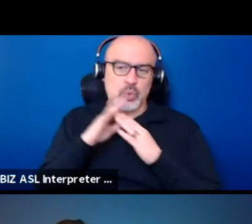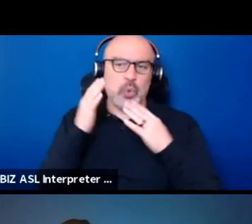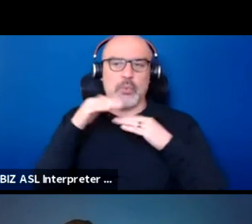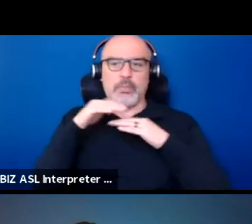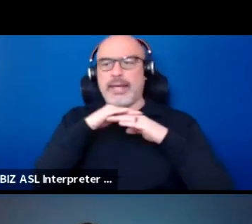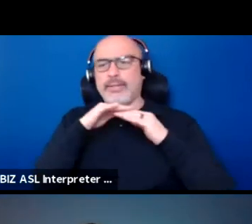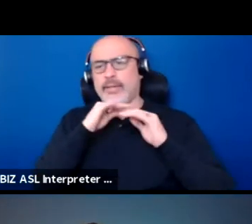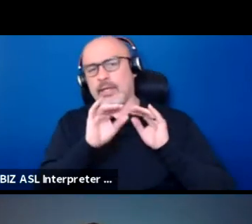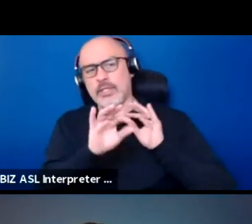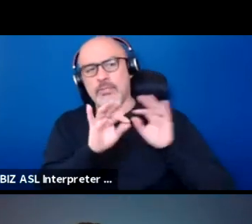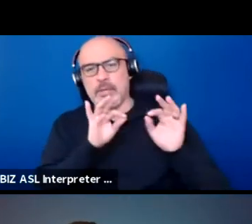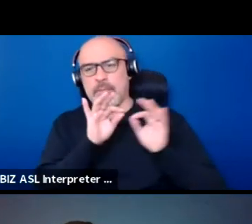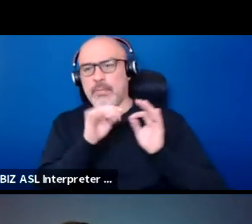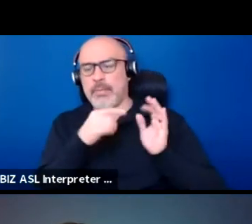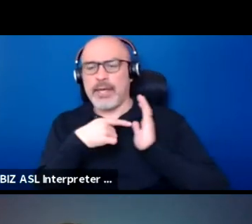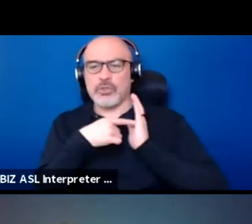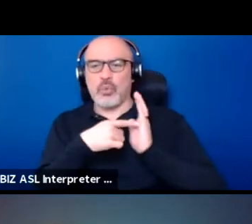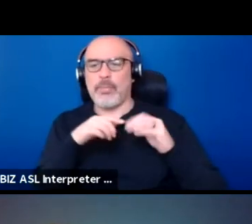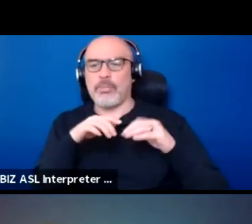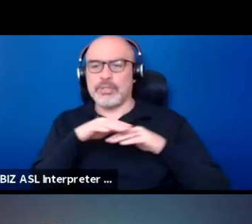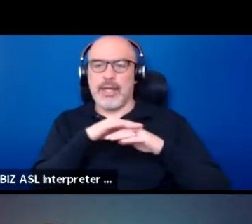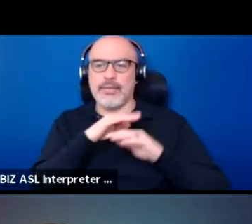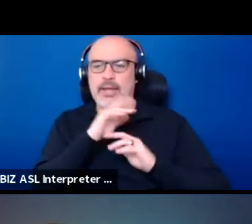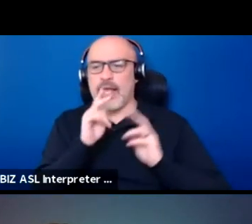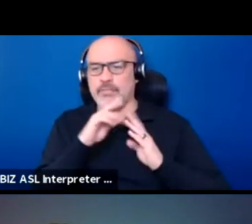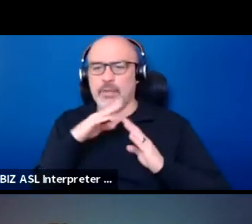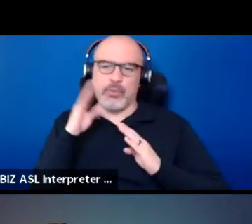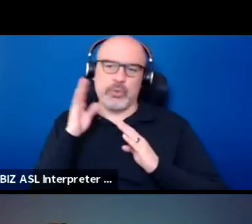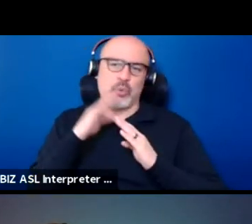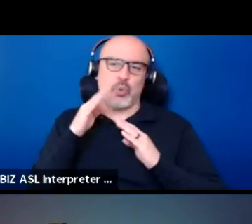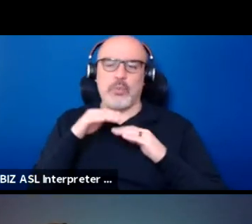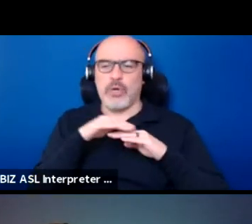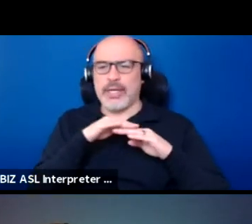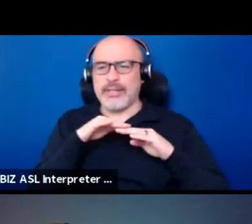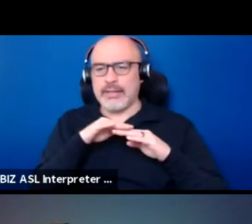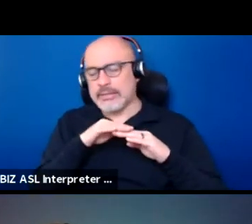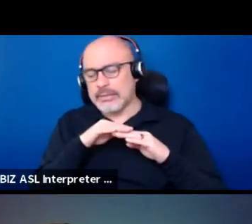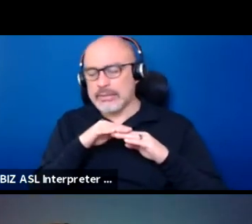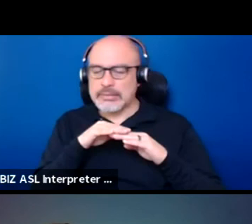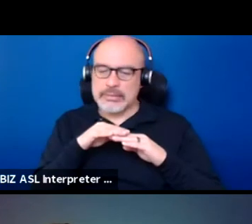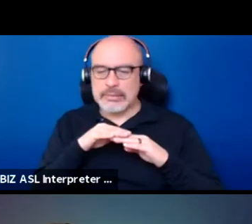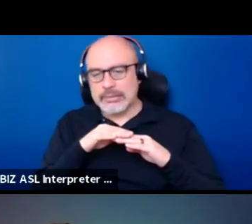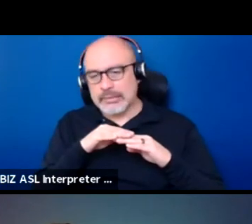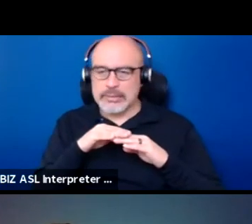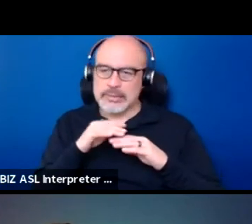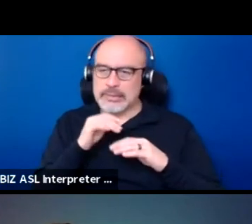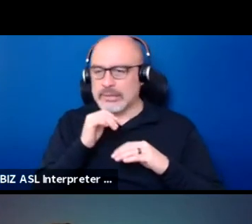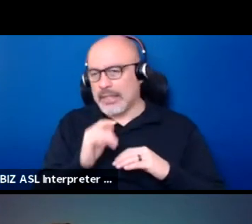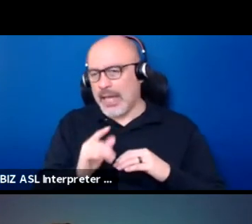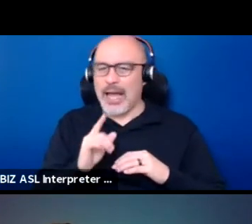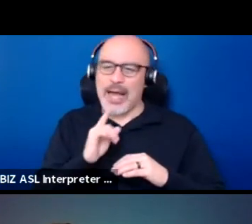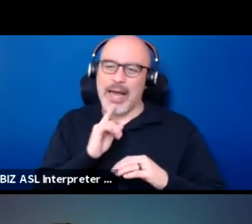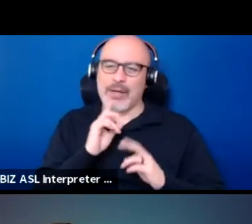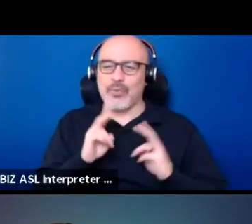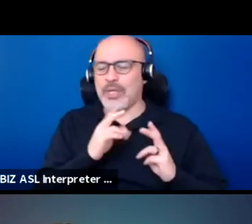to represent for native people and they might not be people who are actually in touch with their own community